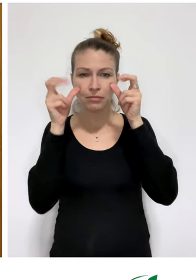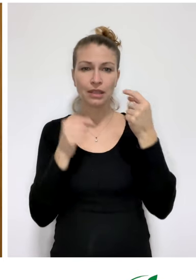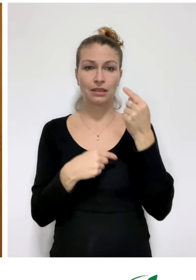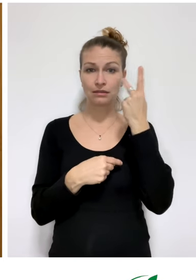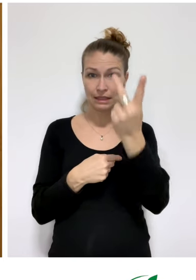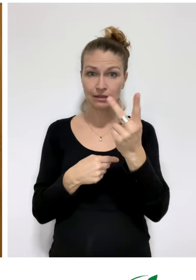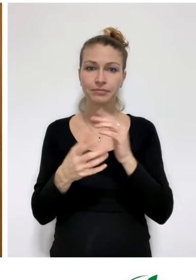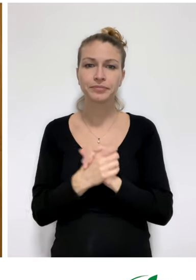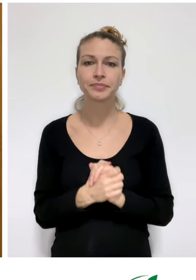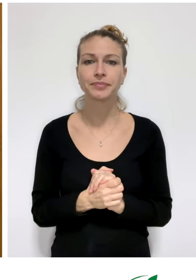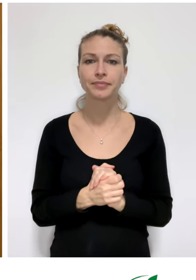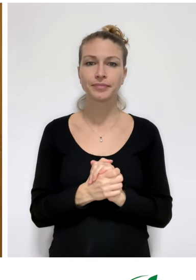also have audio description.